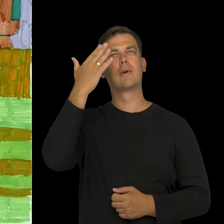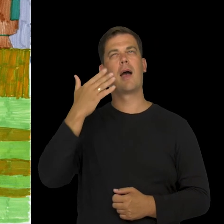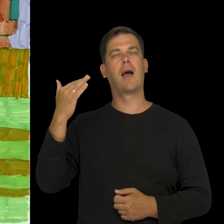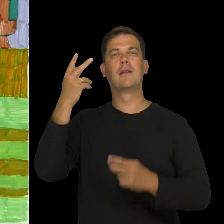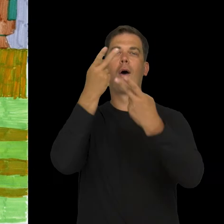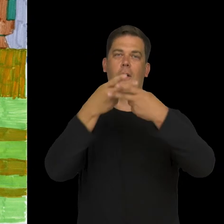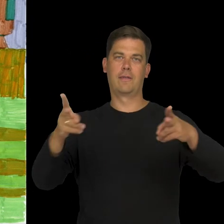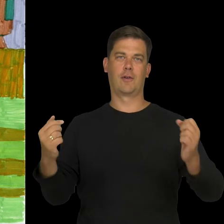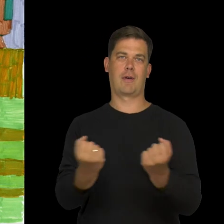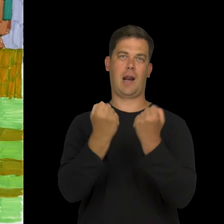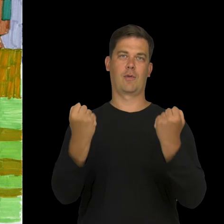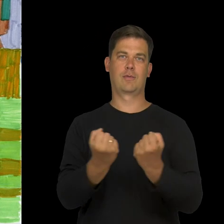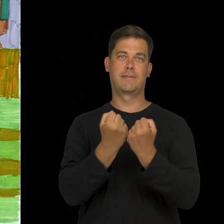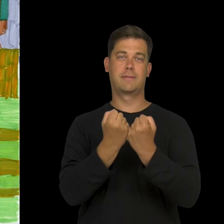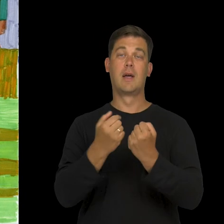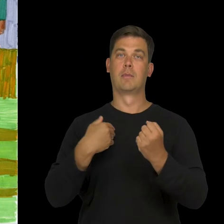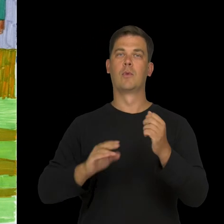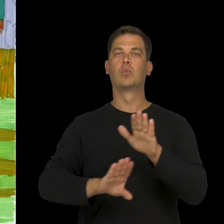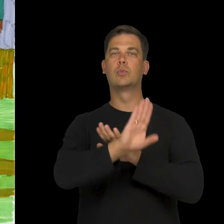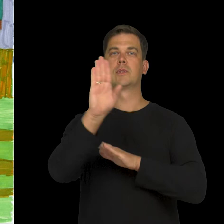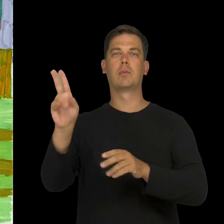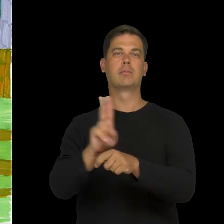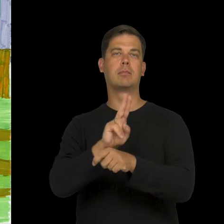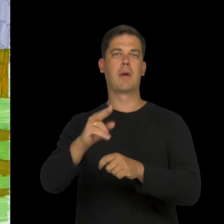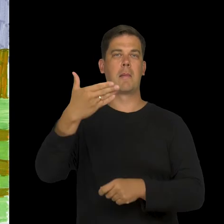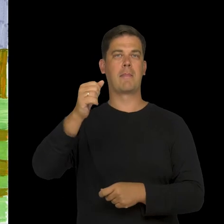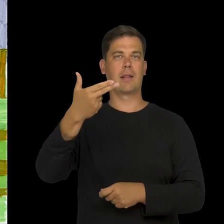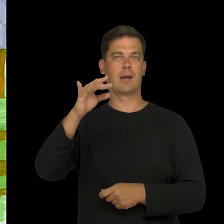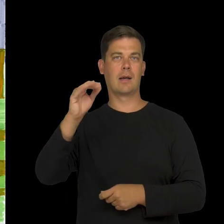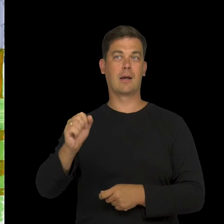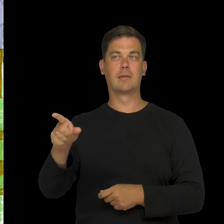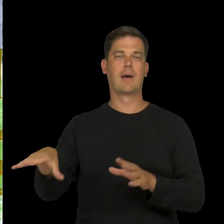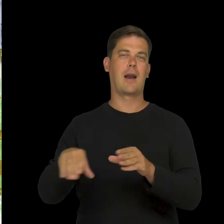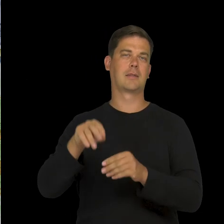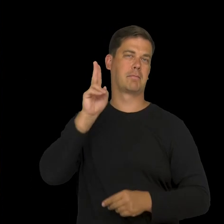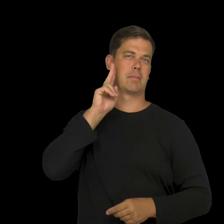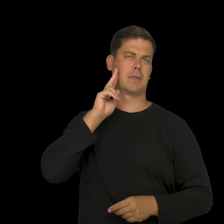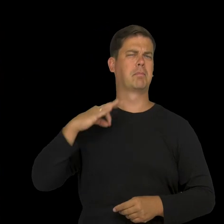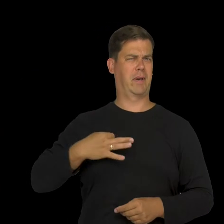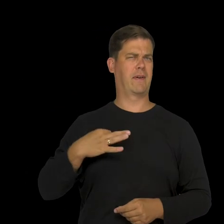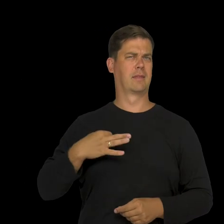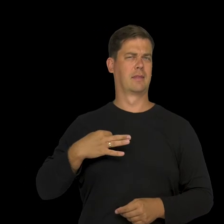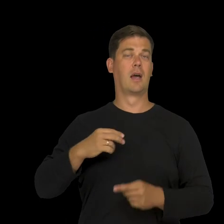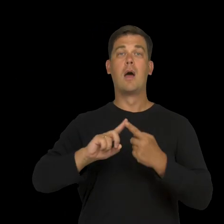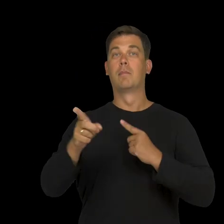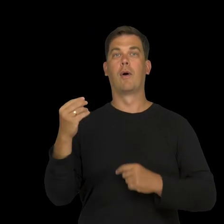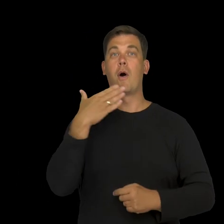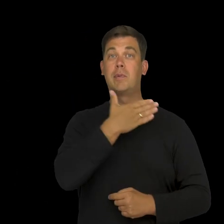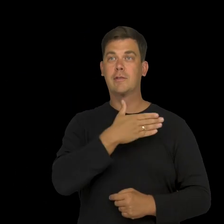On Thursday, I had a dream about visiting Cracow. I went to Manggha Japanese museum for a private visiting with mom.